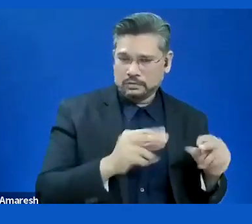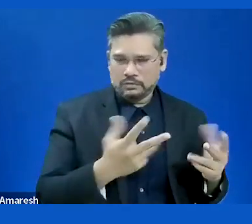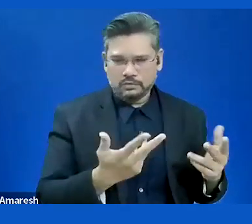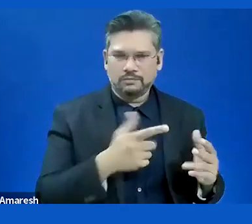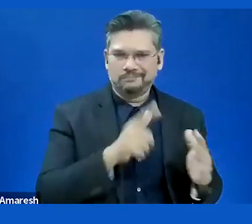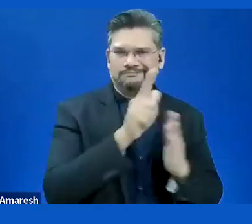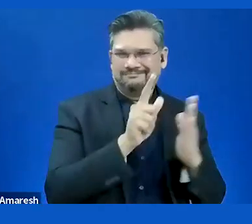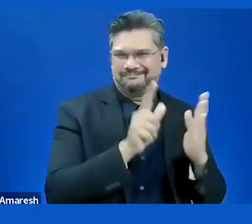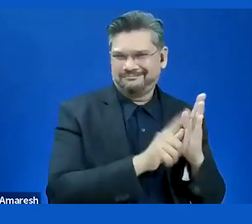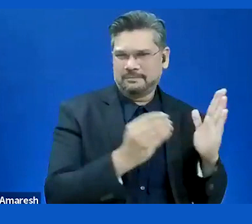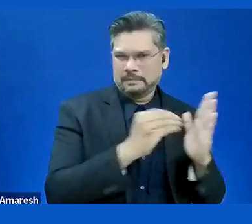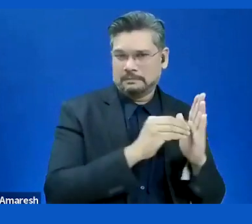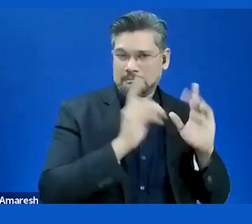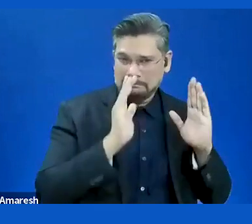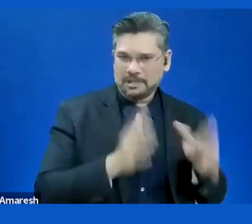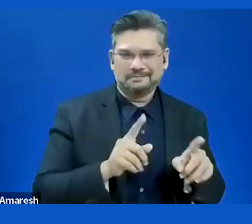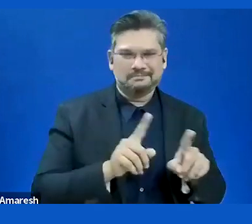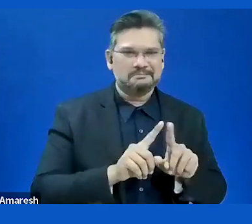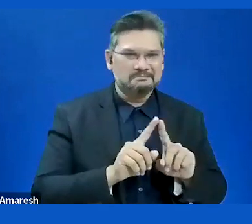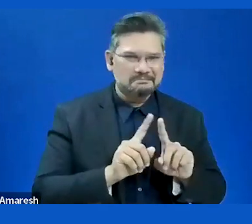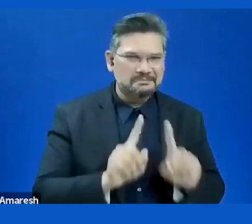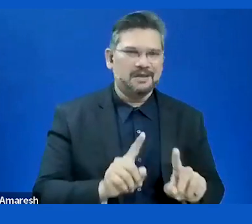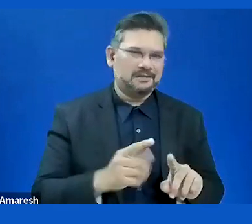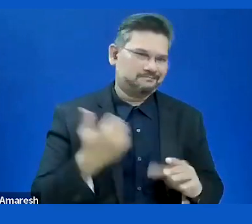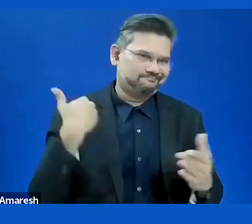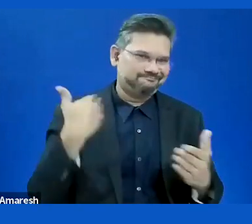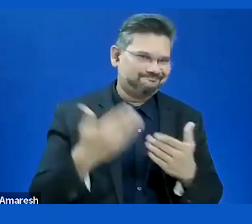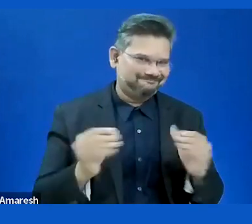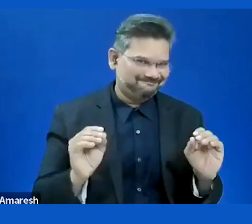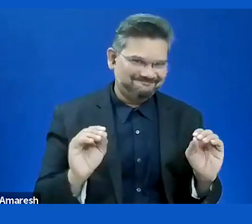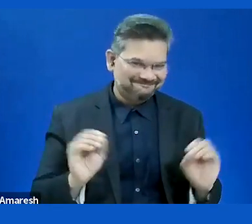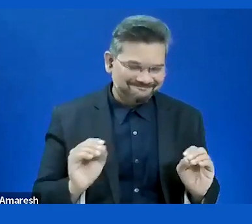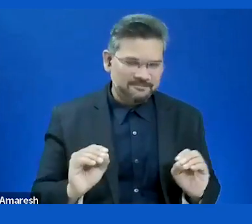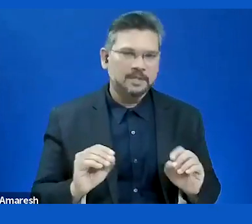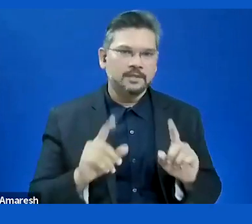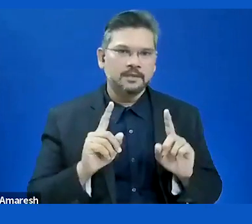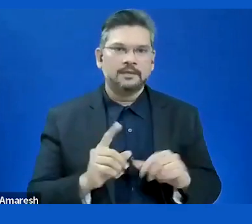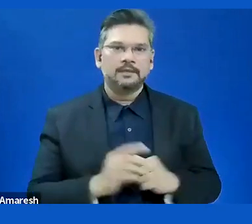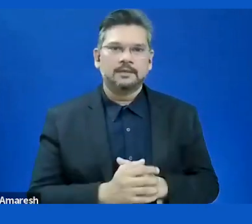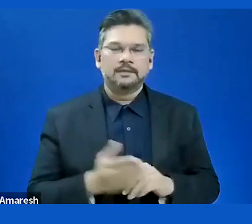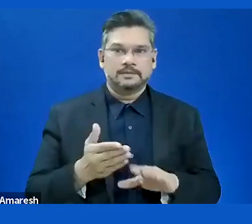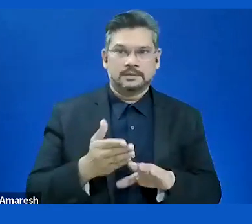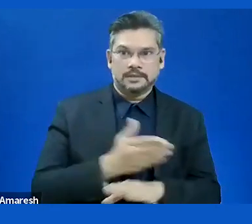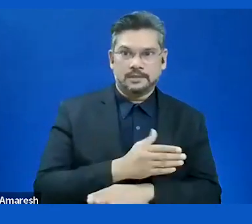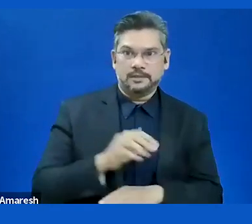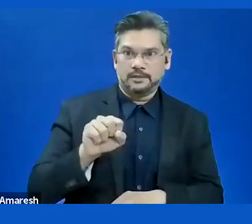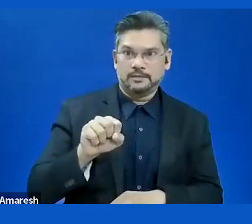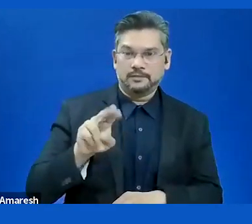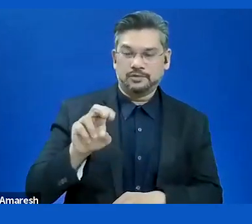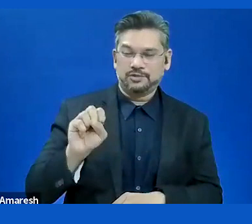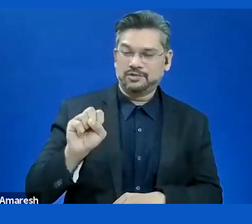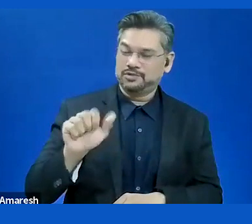But I understand and Susanna you know that better than me. Standardization processes are already